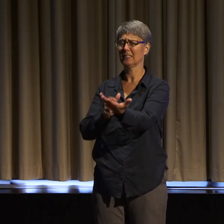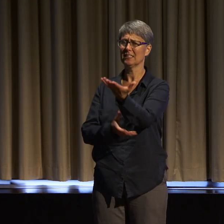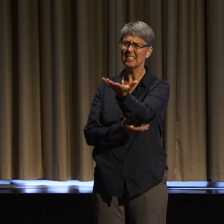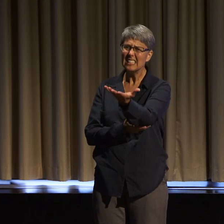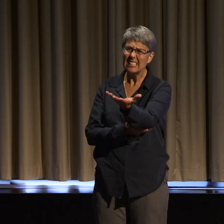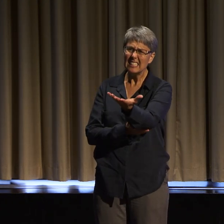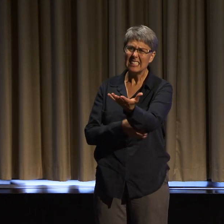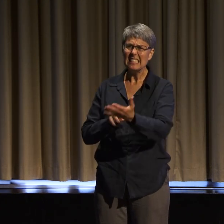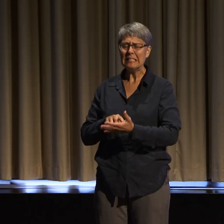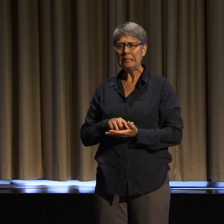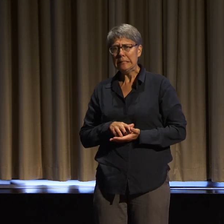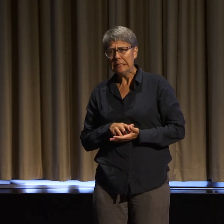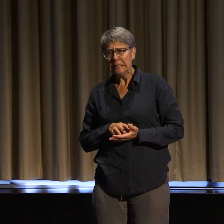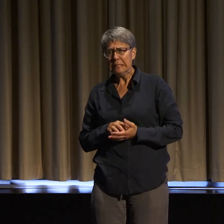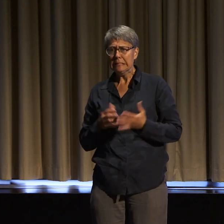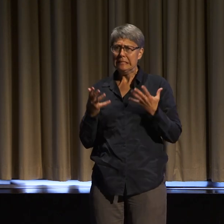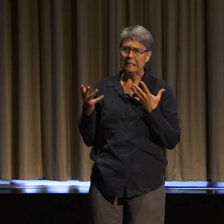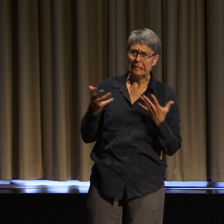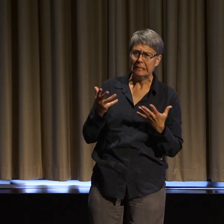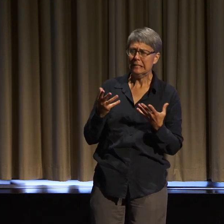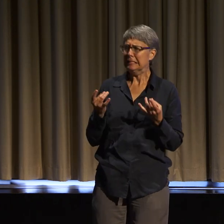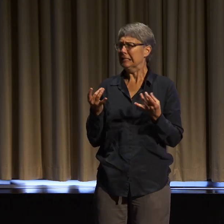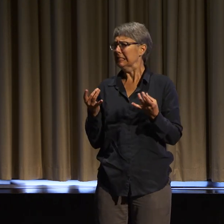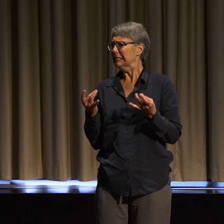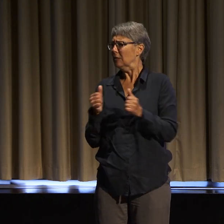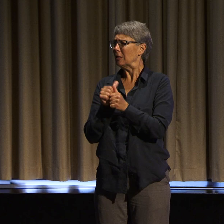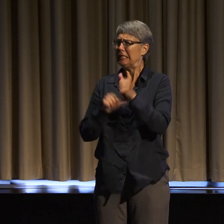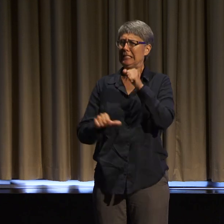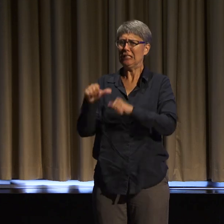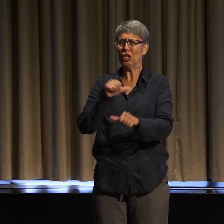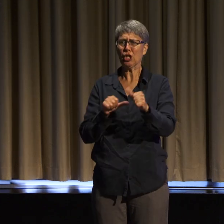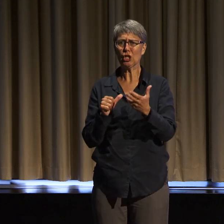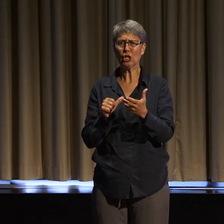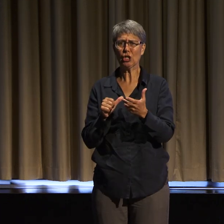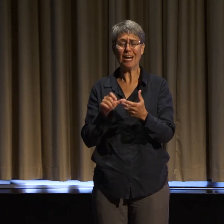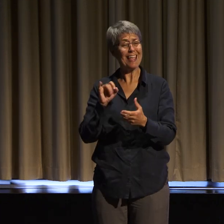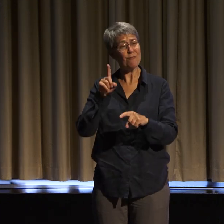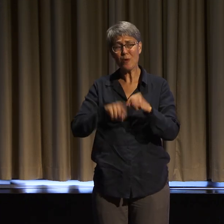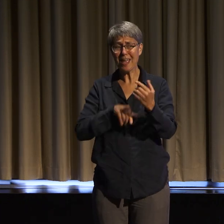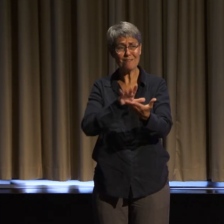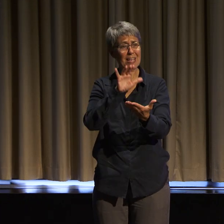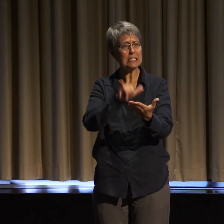have a fighting chance to address the hard things in this world that keep our peoples locked up and locked